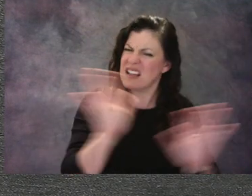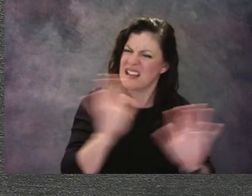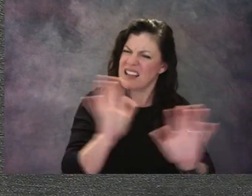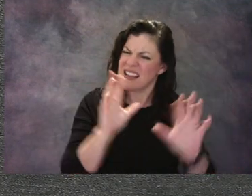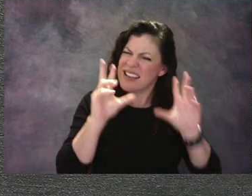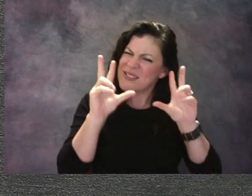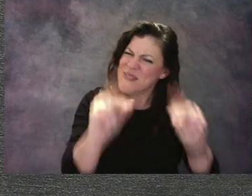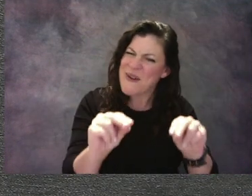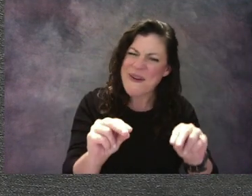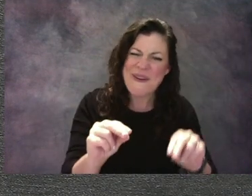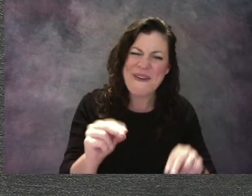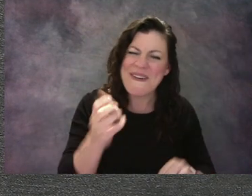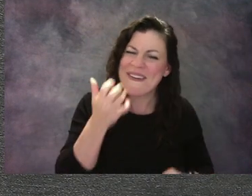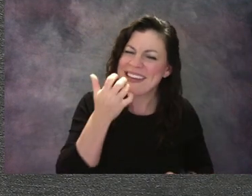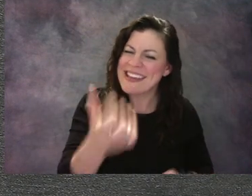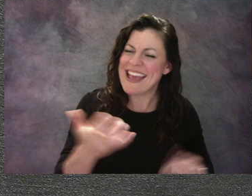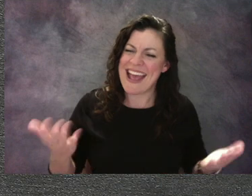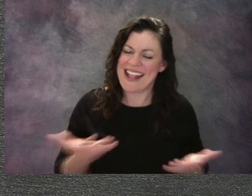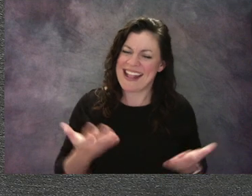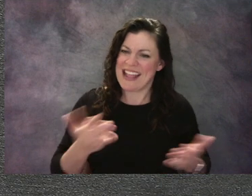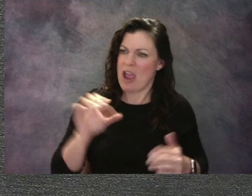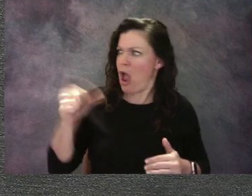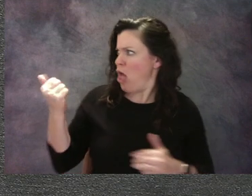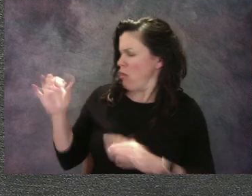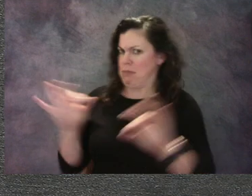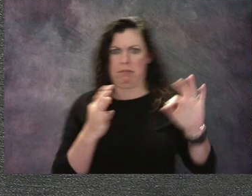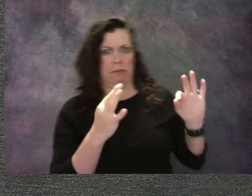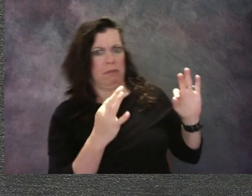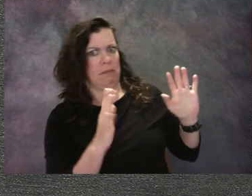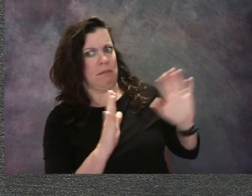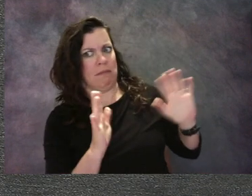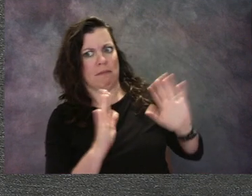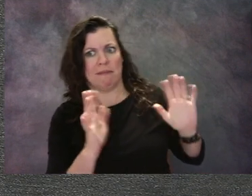so we're gonna use walking feet, inside voices.